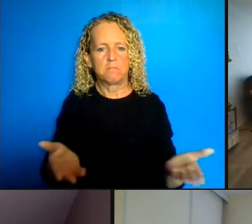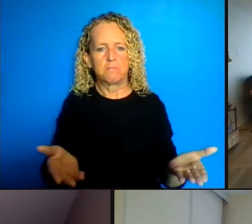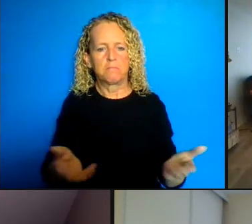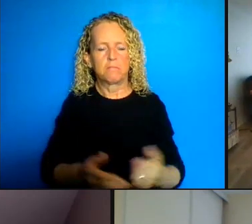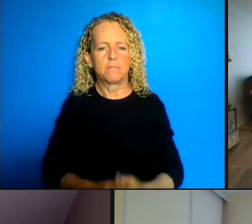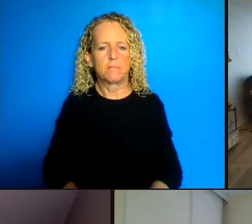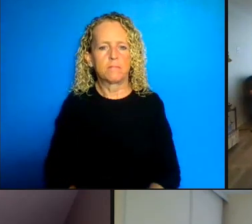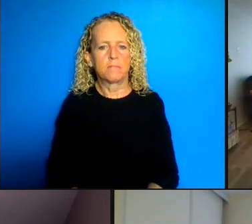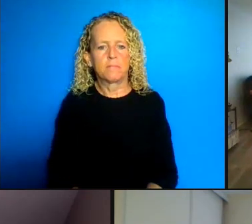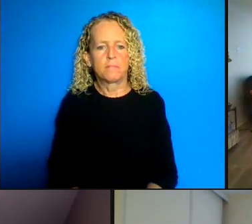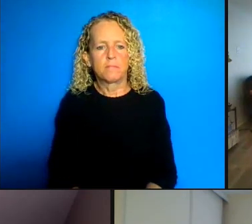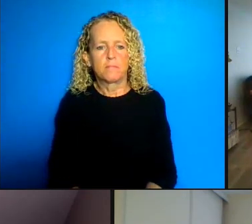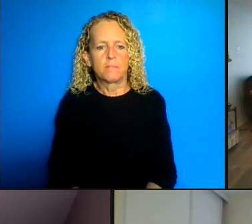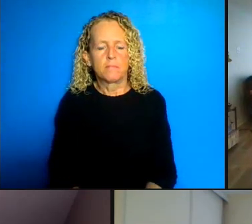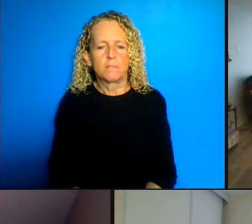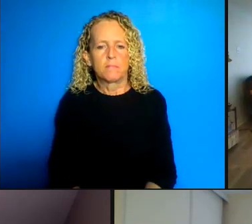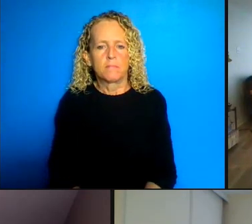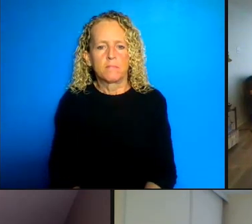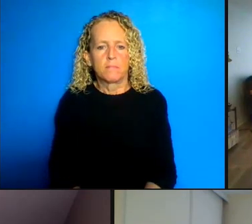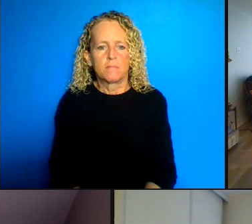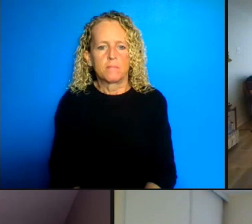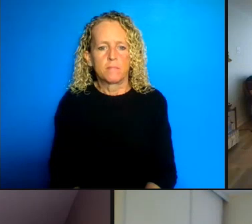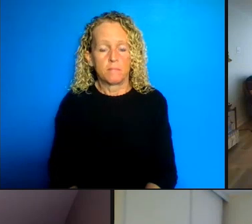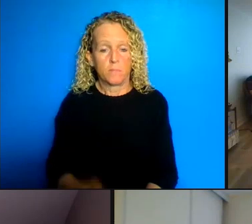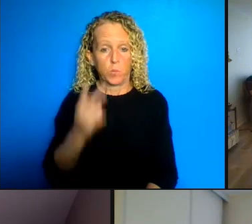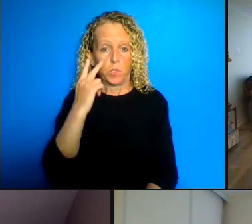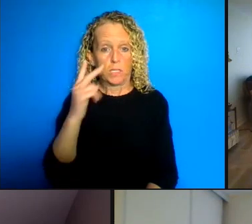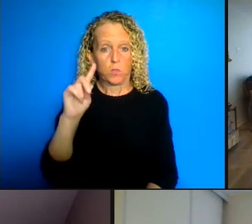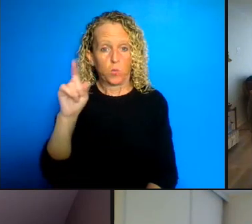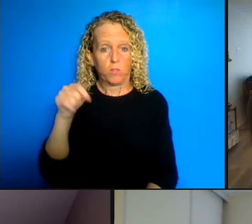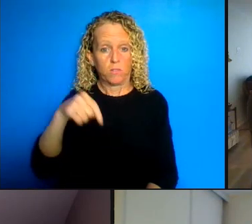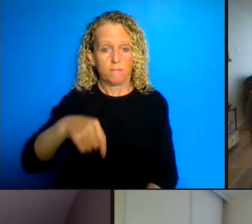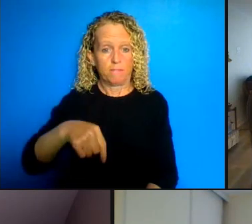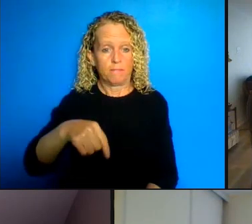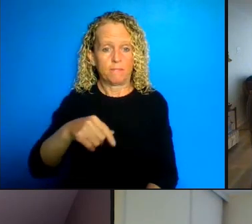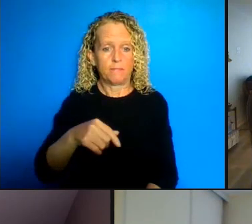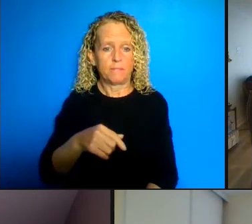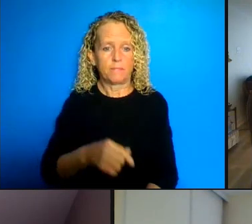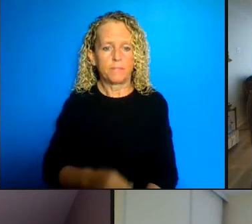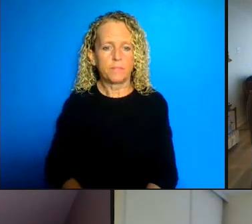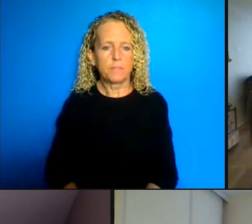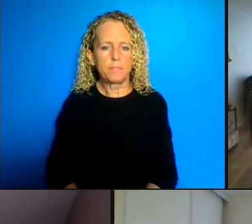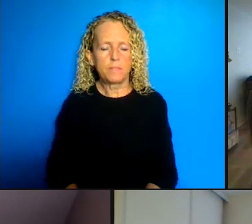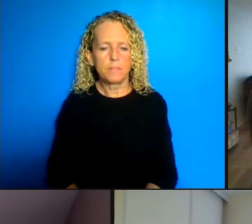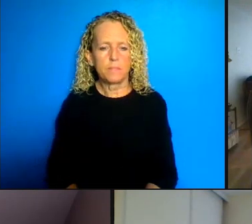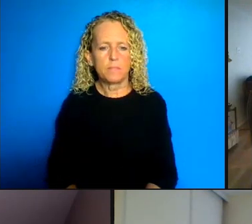questions on screen right what kind of Commission's or structures would you